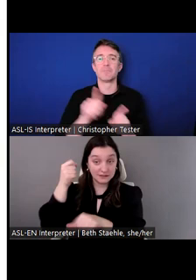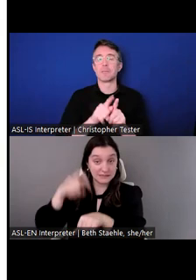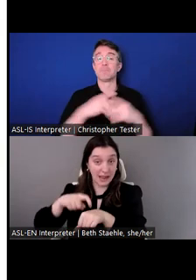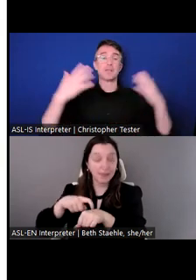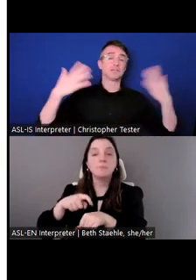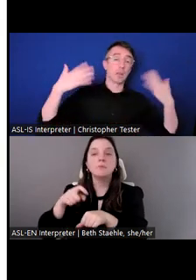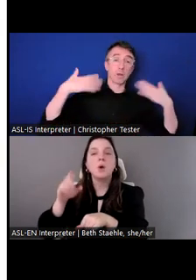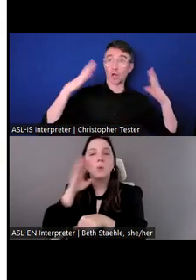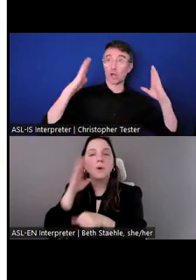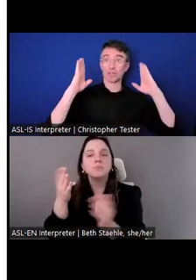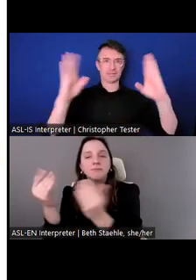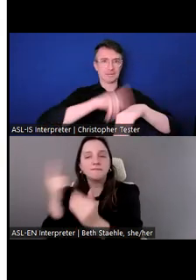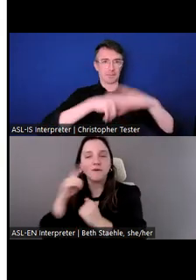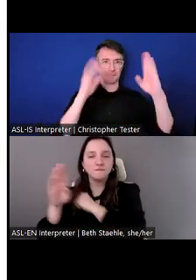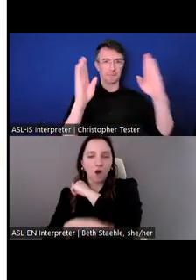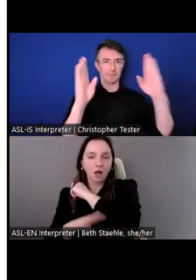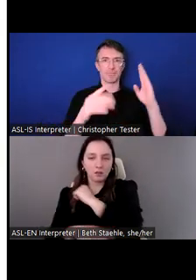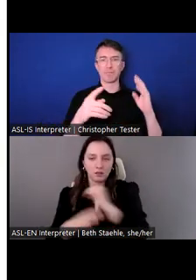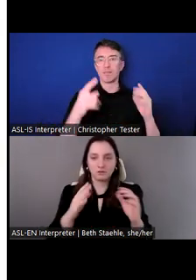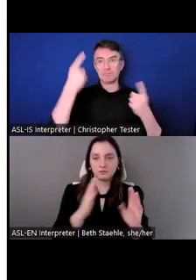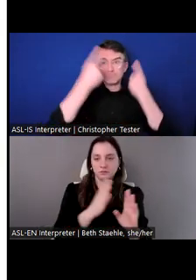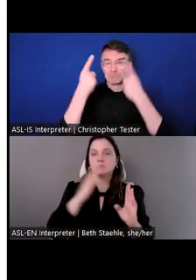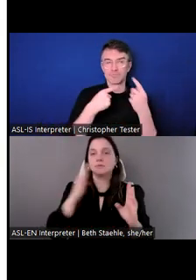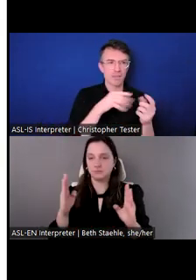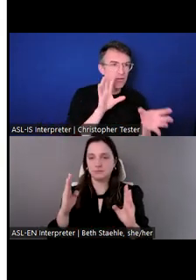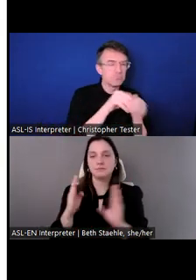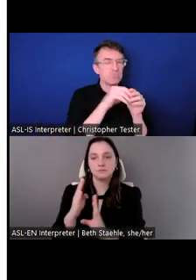So if you are interested, please connect with us.